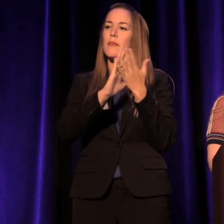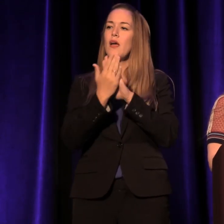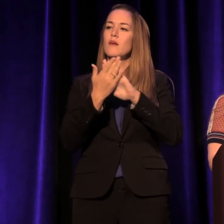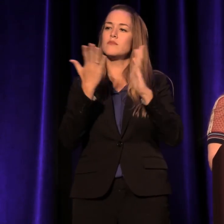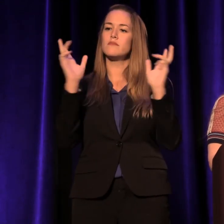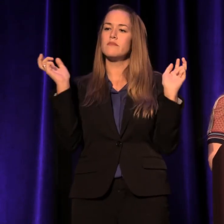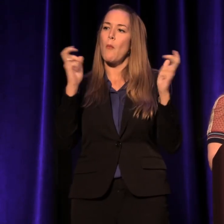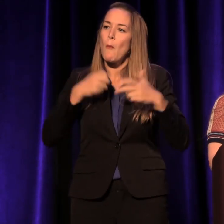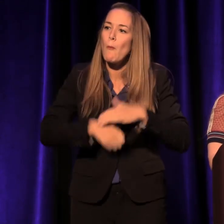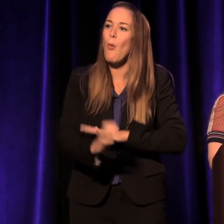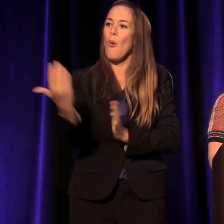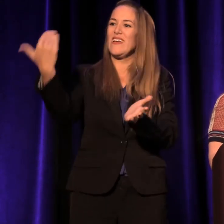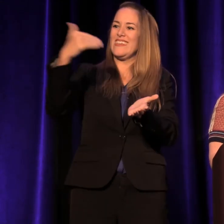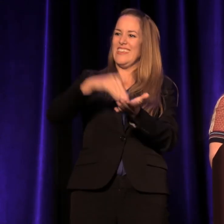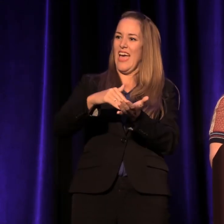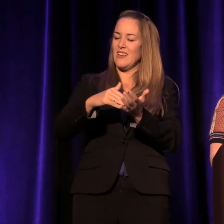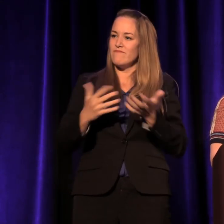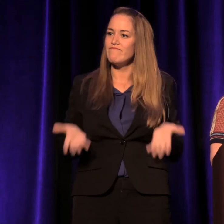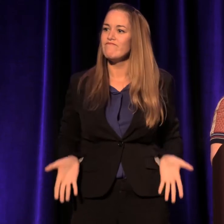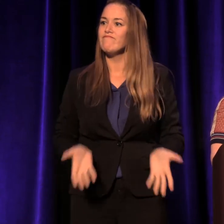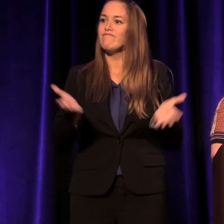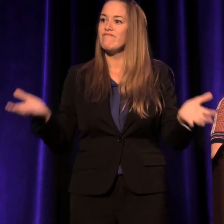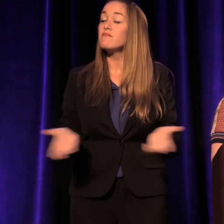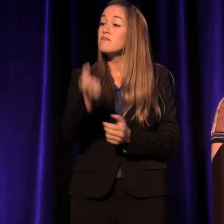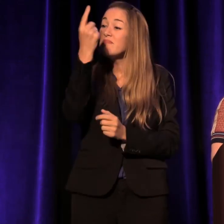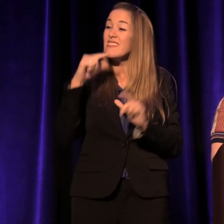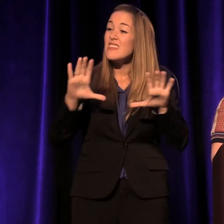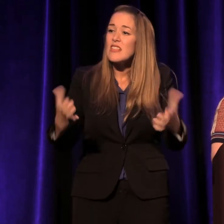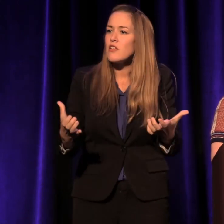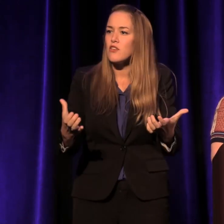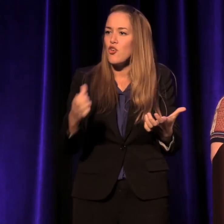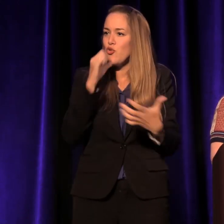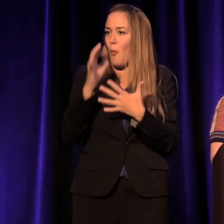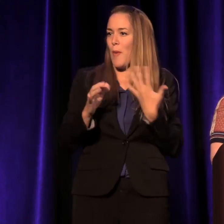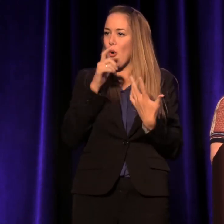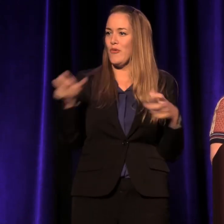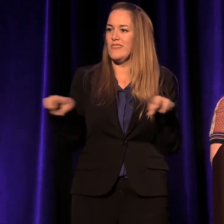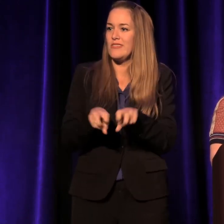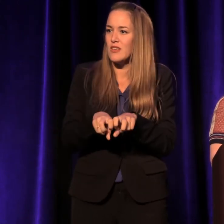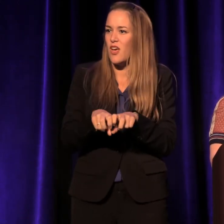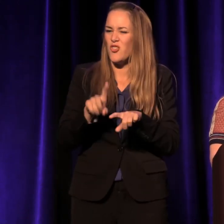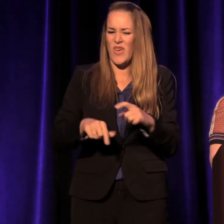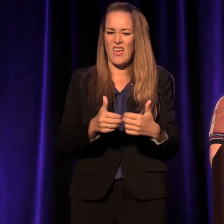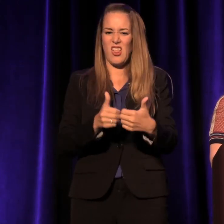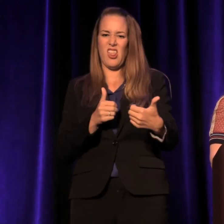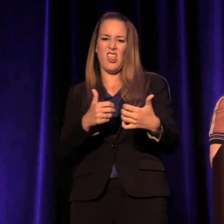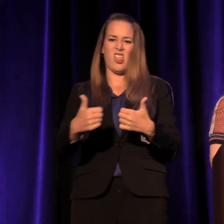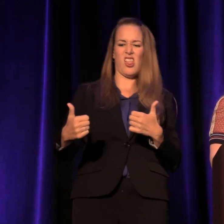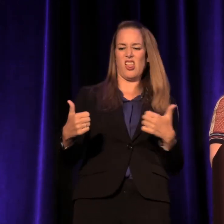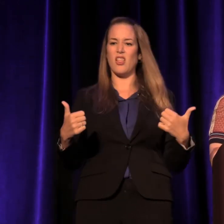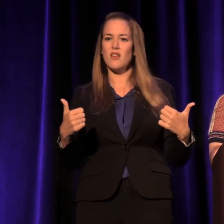The classroom of no choice who you sit next to. No way to separate yourself from otherness.